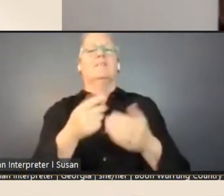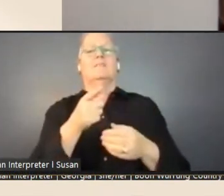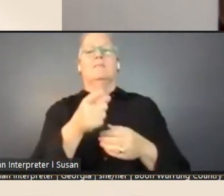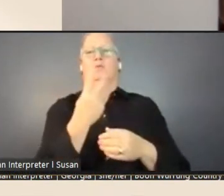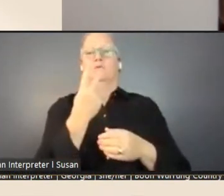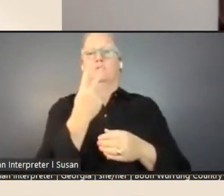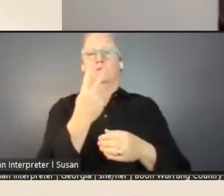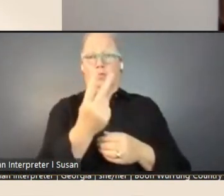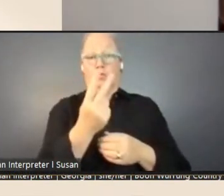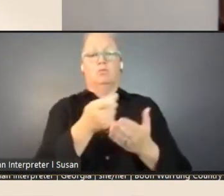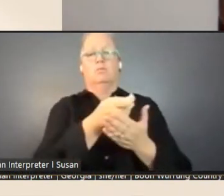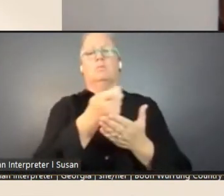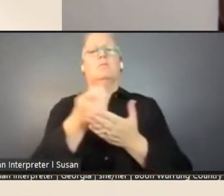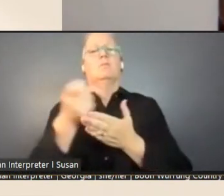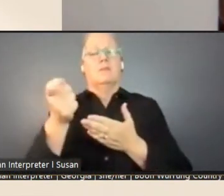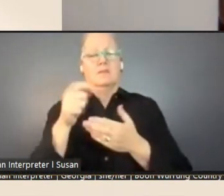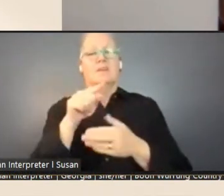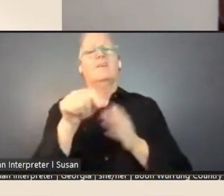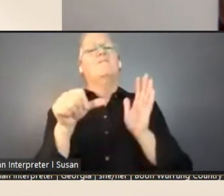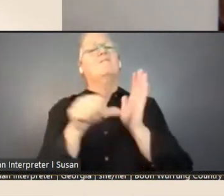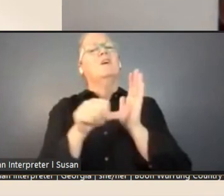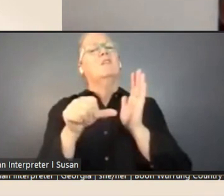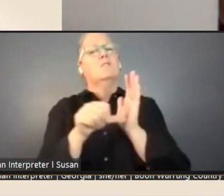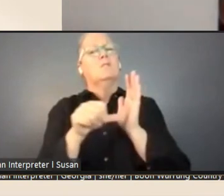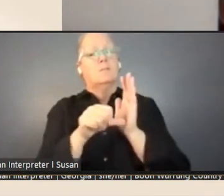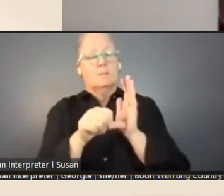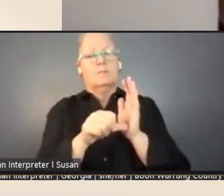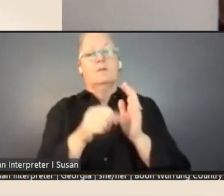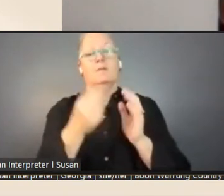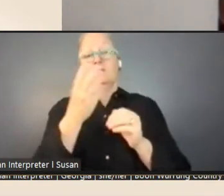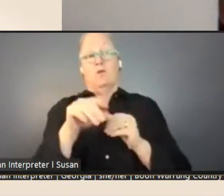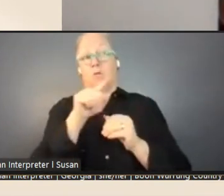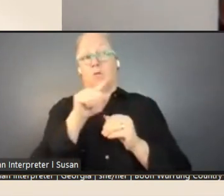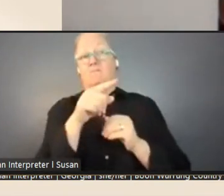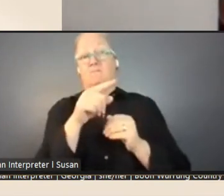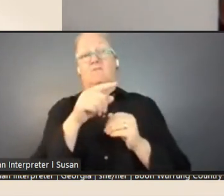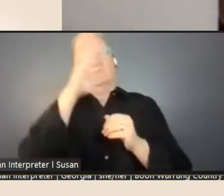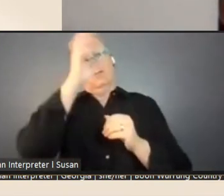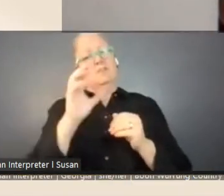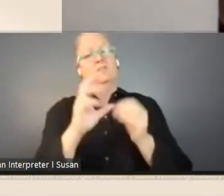available to applicants from regional Victoria, to be inspired by, repurpose,